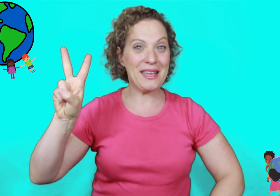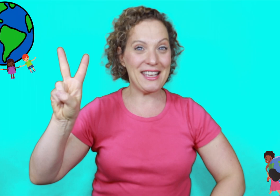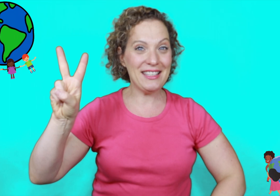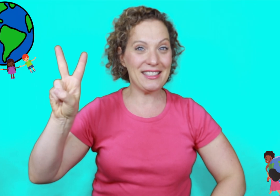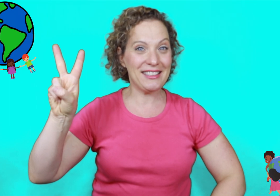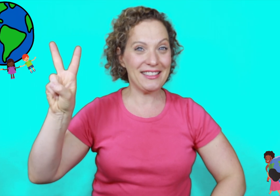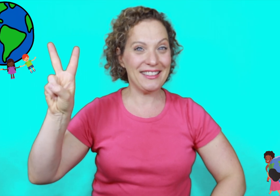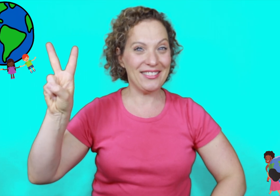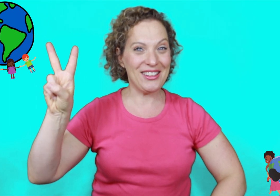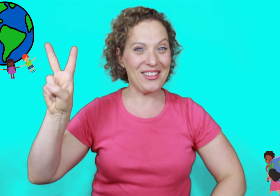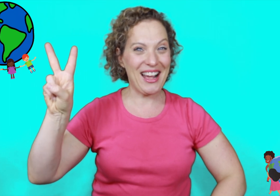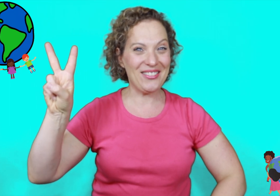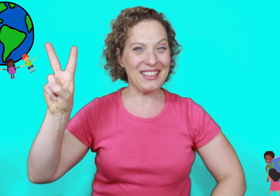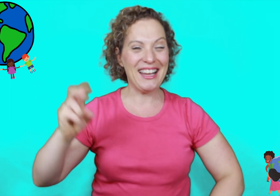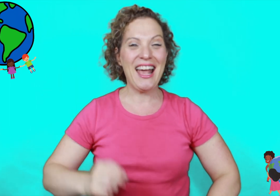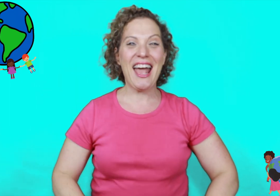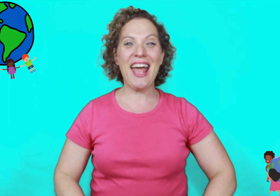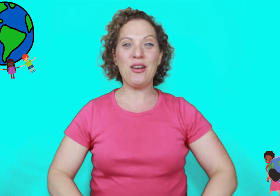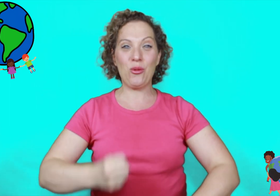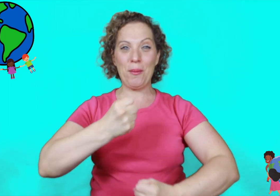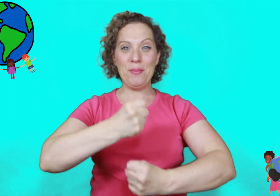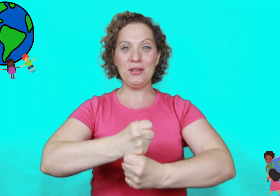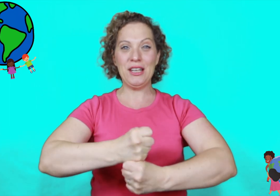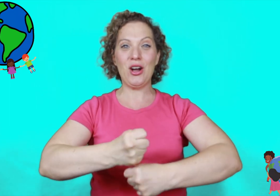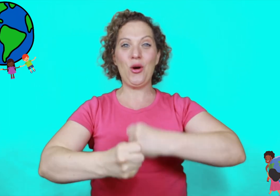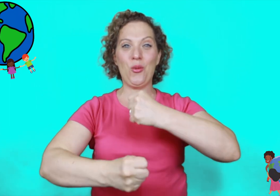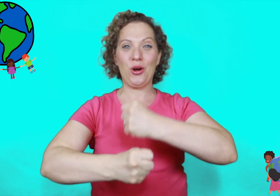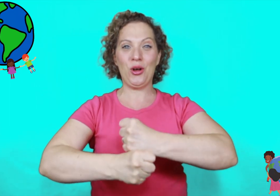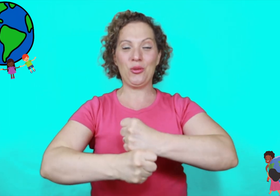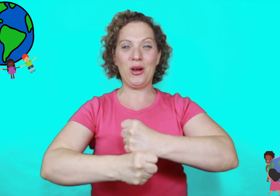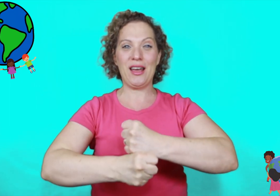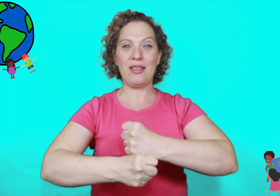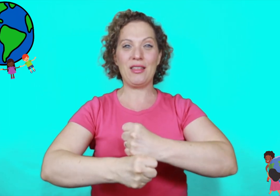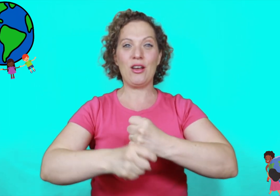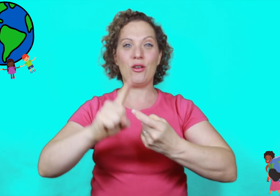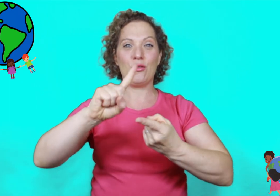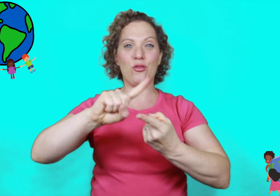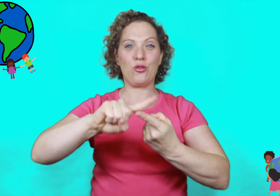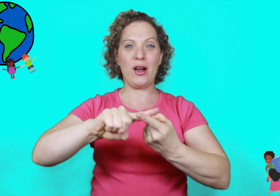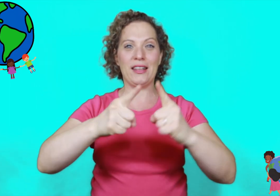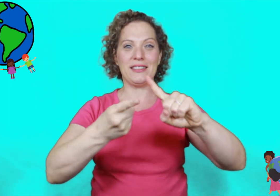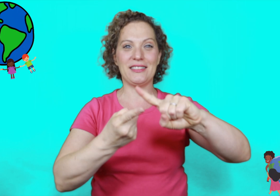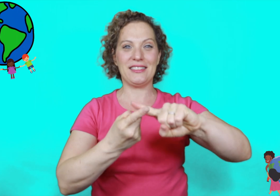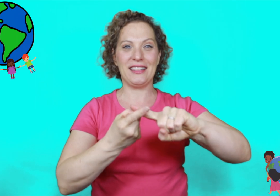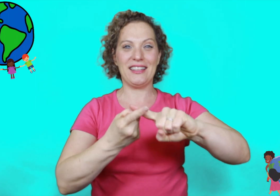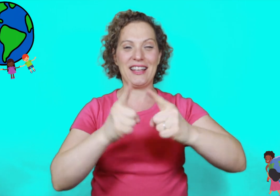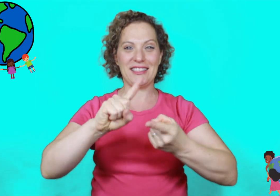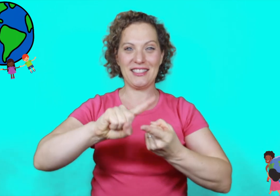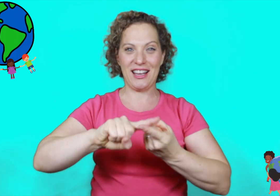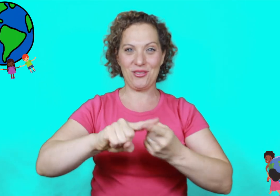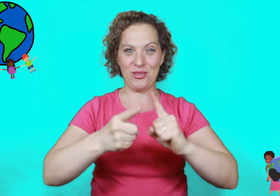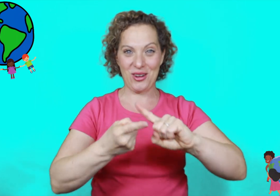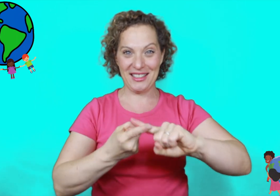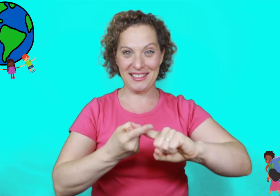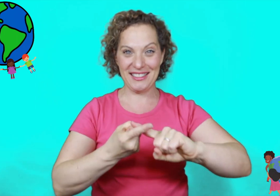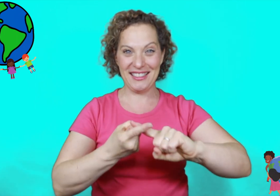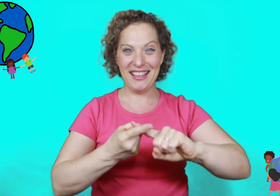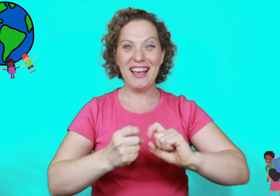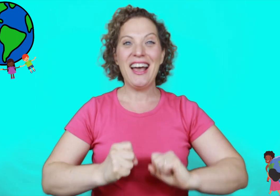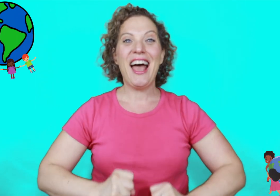peace we know that one and we're building a world with friends and that's the sign for friends and